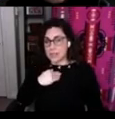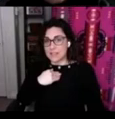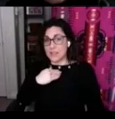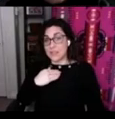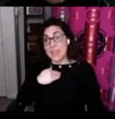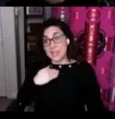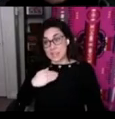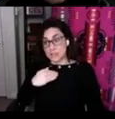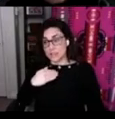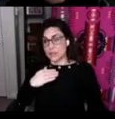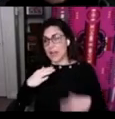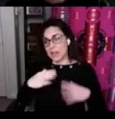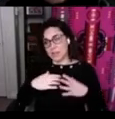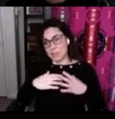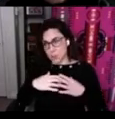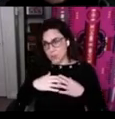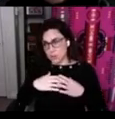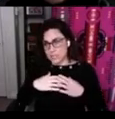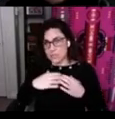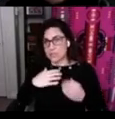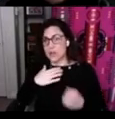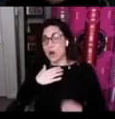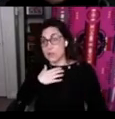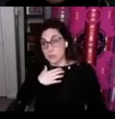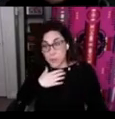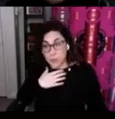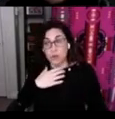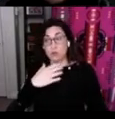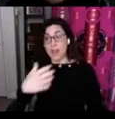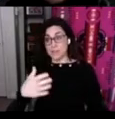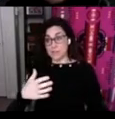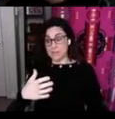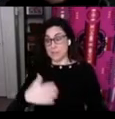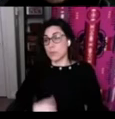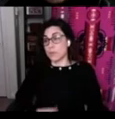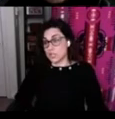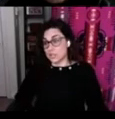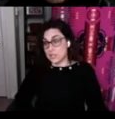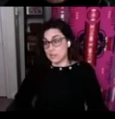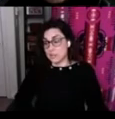that they need to learn how to support those teachers to also progress their proficiency